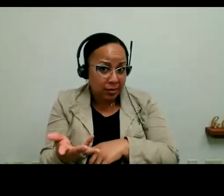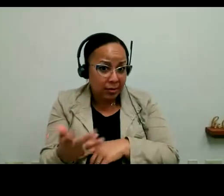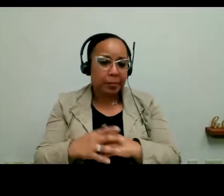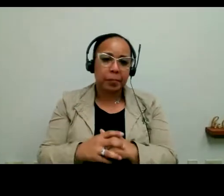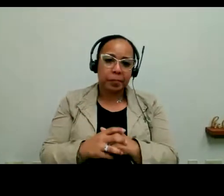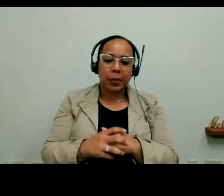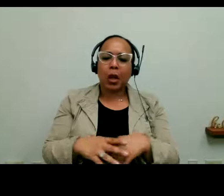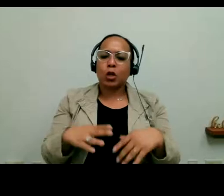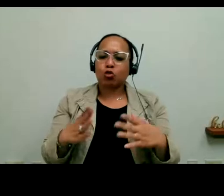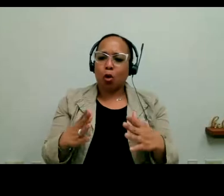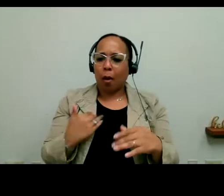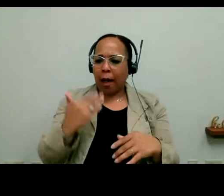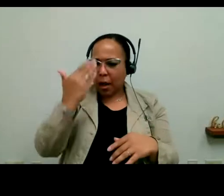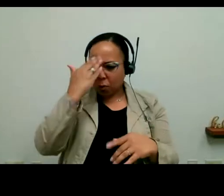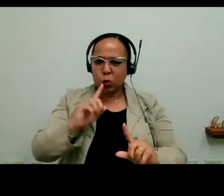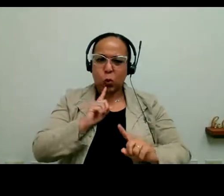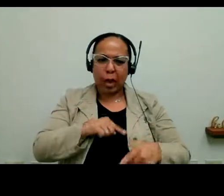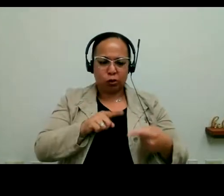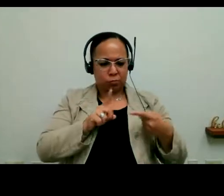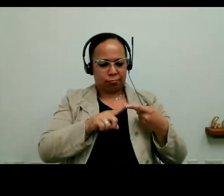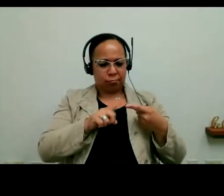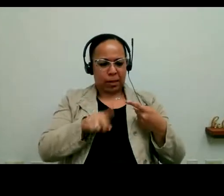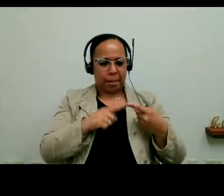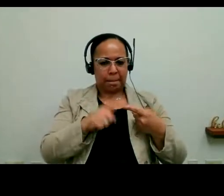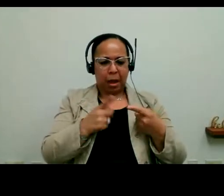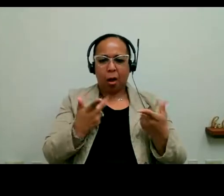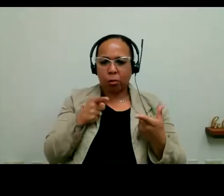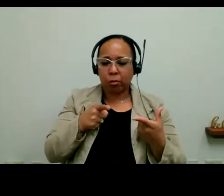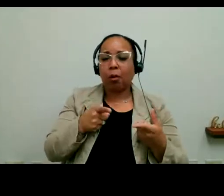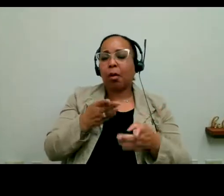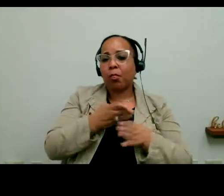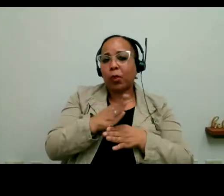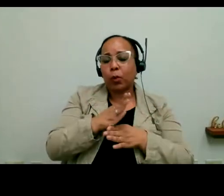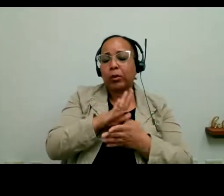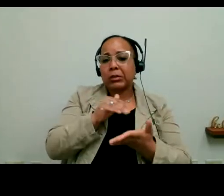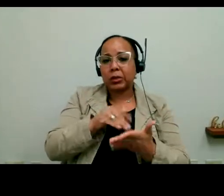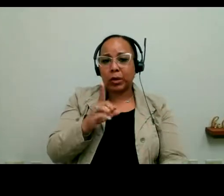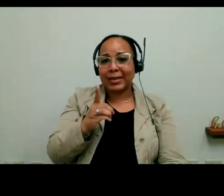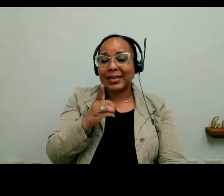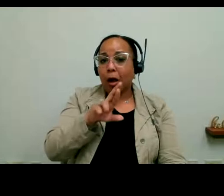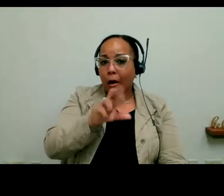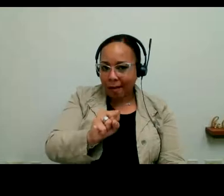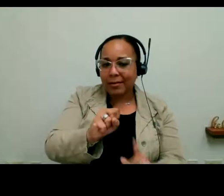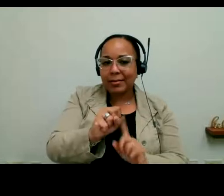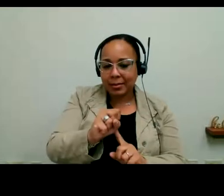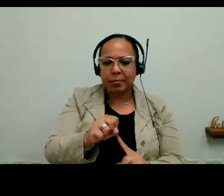already about the interface at the Career Center and DRS. Another question about the Career Center is the age range who will be served. For